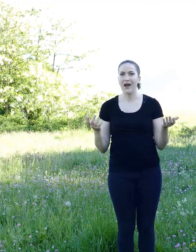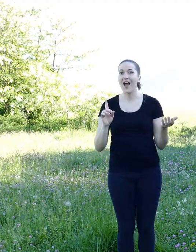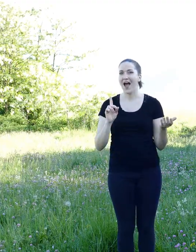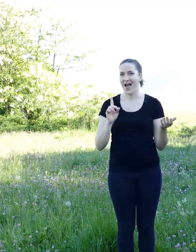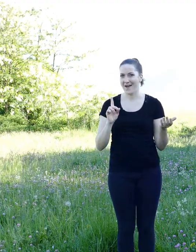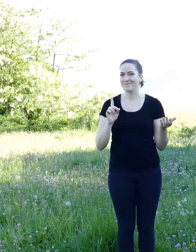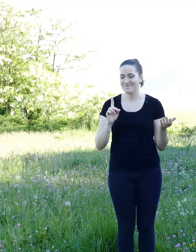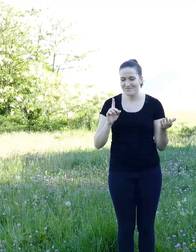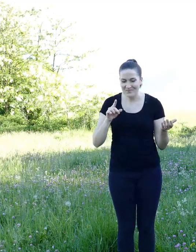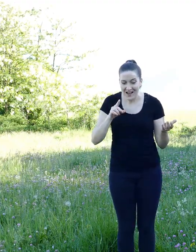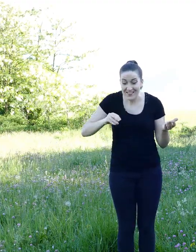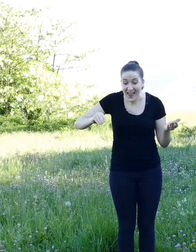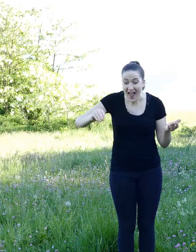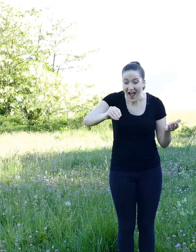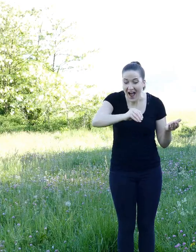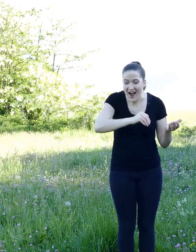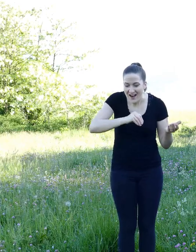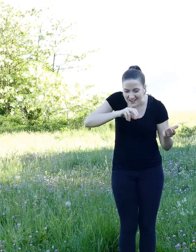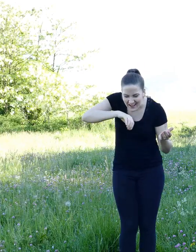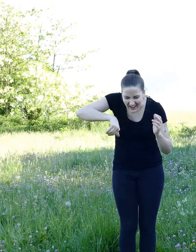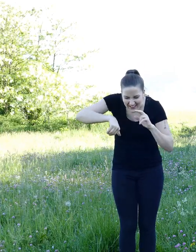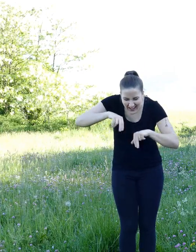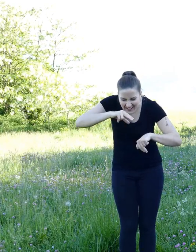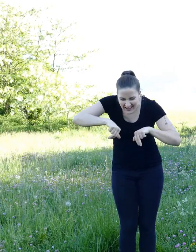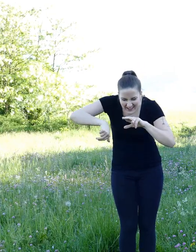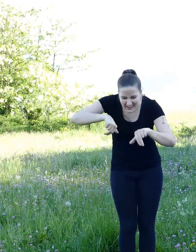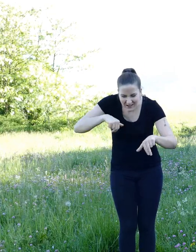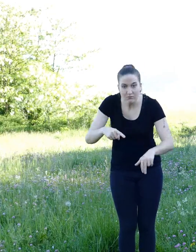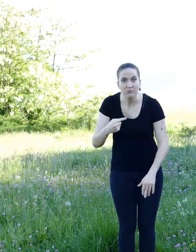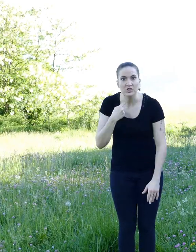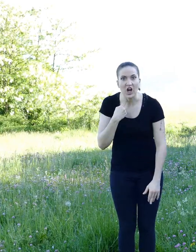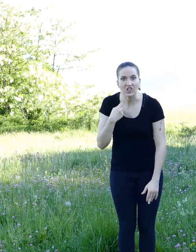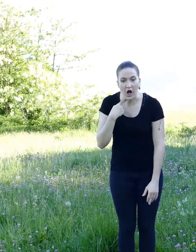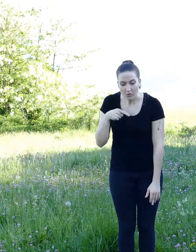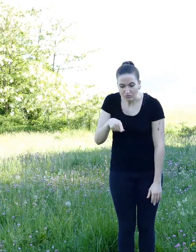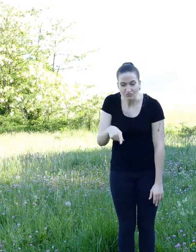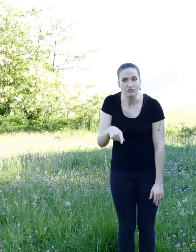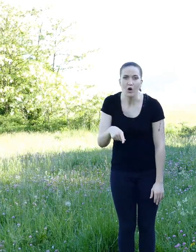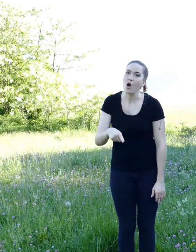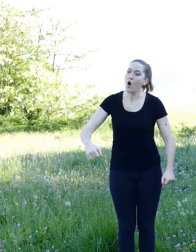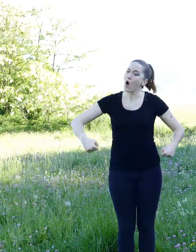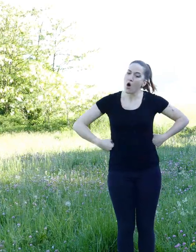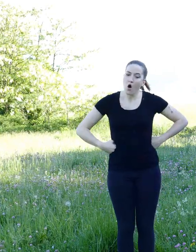But after digging through the soil towards his hide, the squirrel found feces. That was too much for the squirrel.